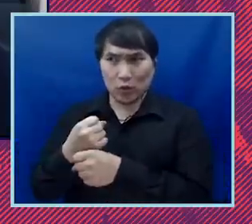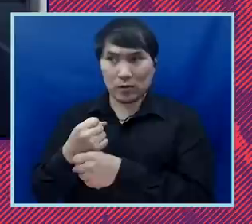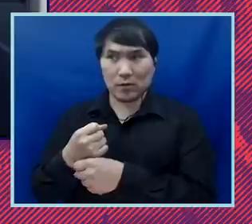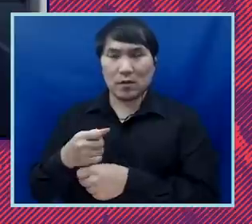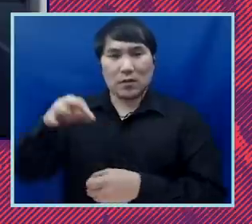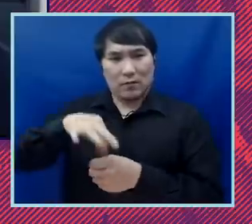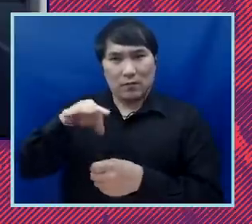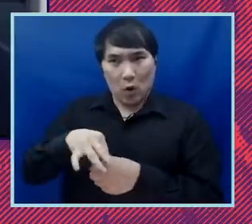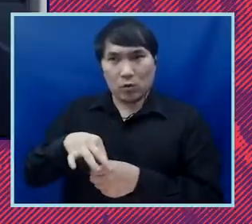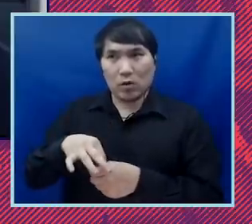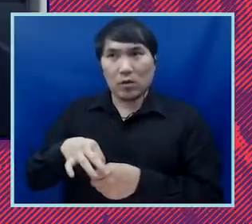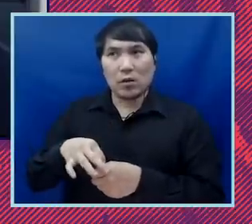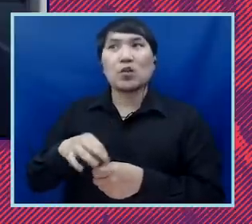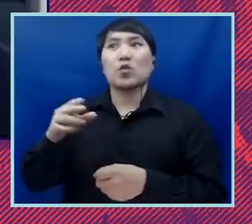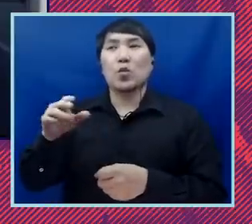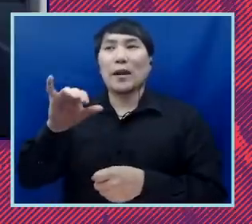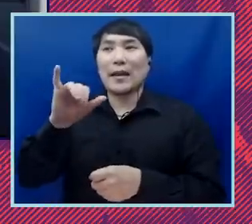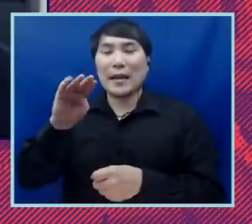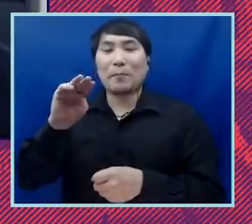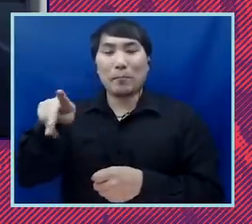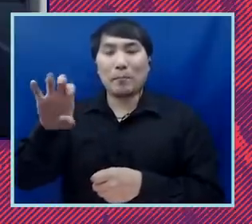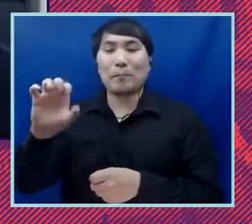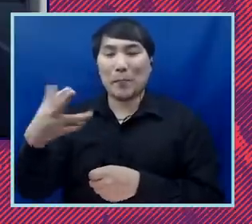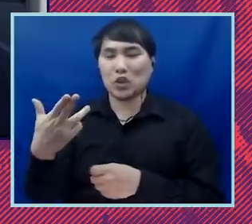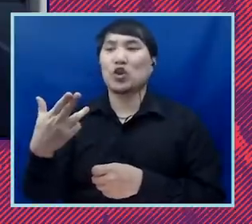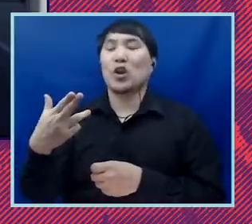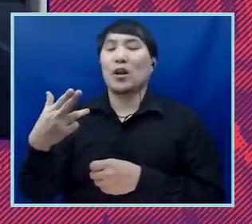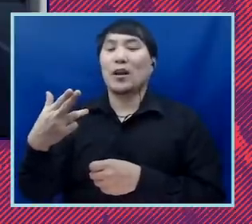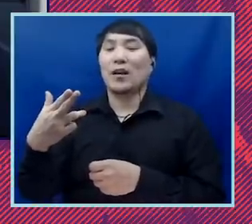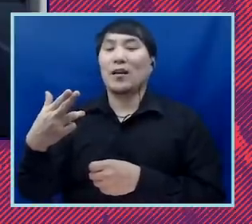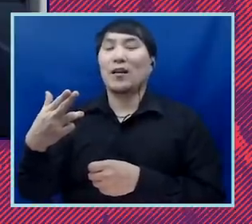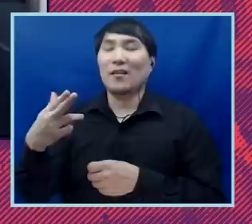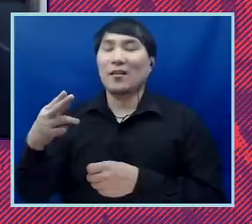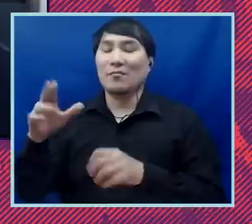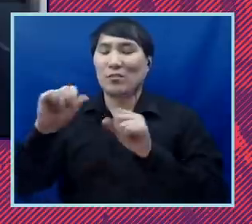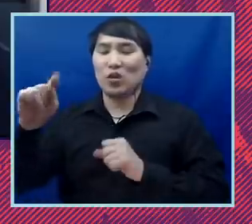to impeach a president, the first time with Nixon and twice with Trump. So, can you talk a little